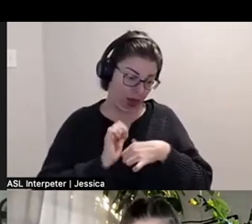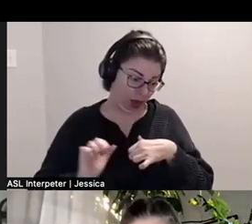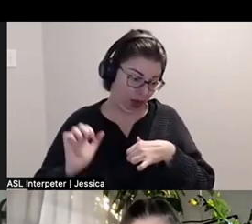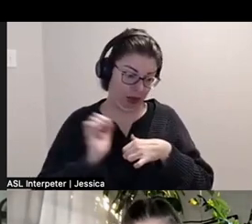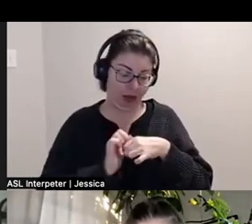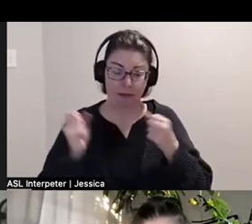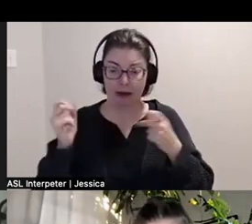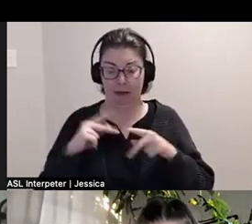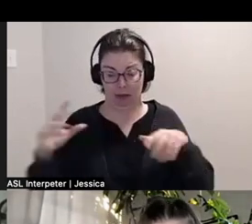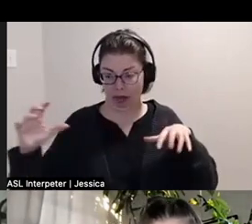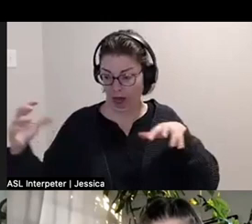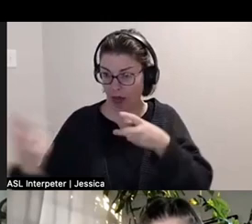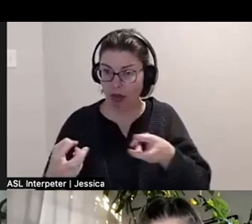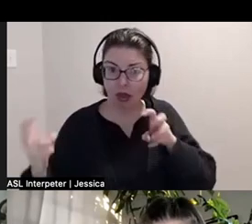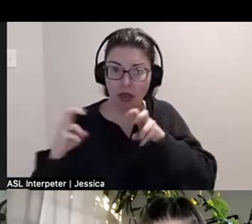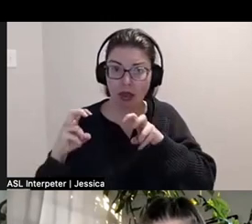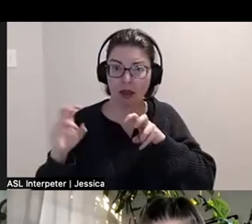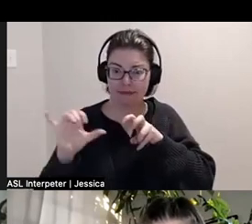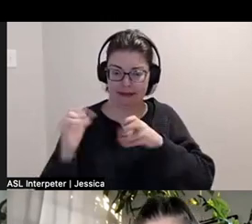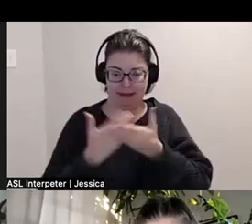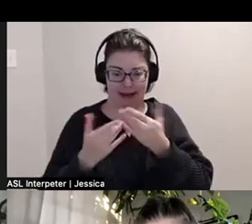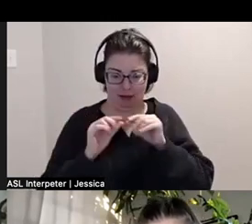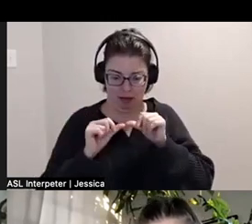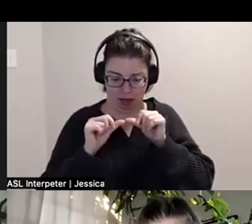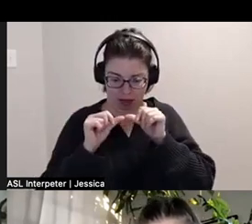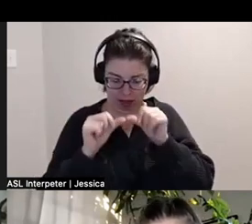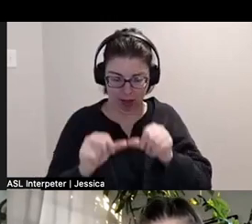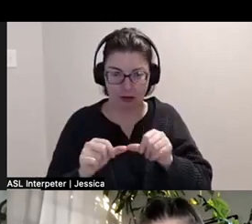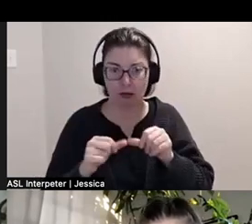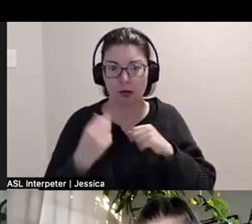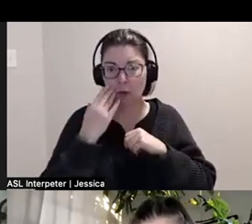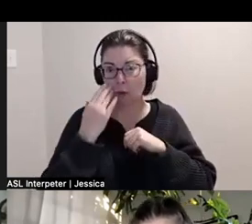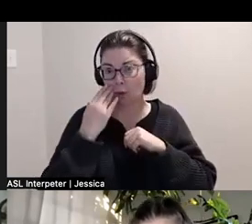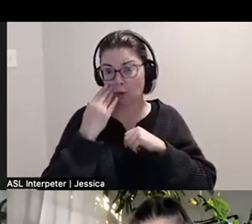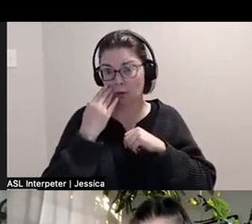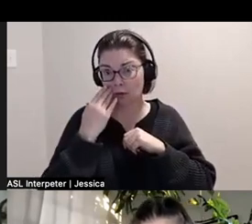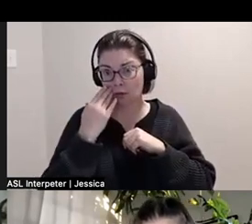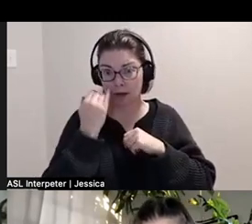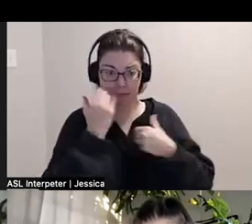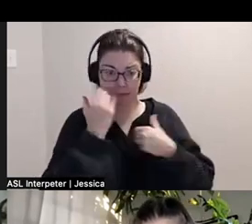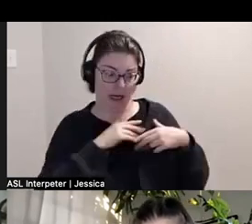who can like have the same dexterity. And knowing that like, okay, well, even if my weaving isn't great,